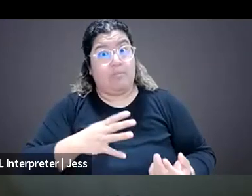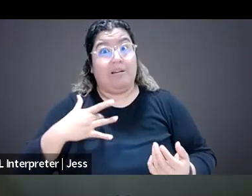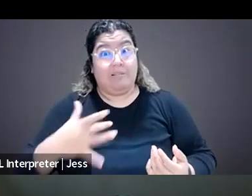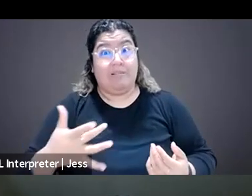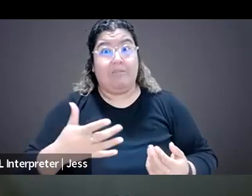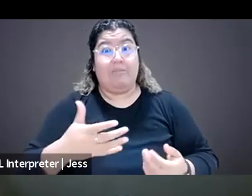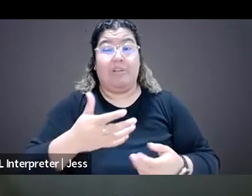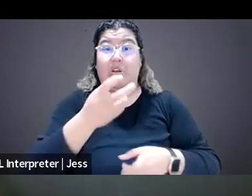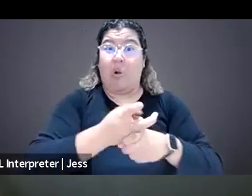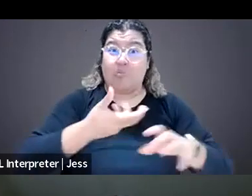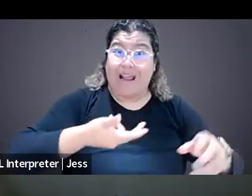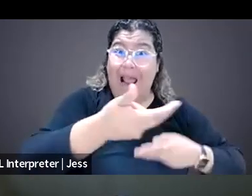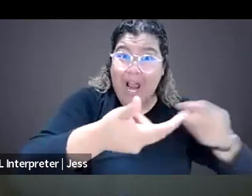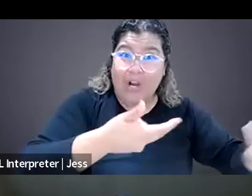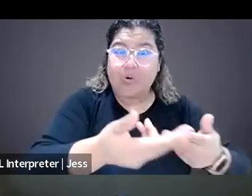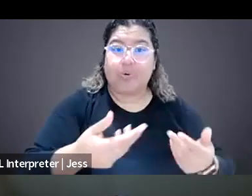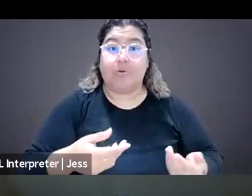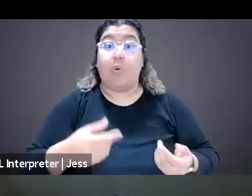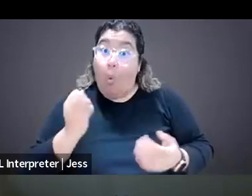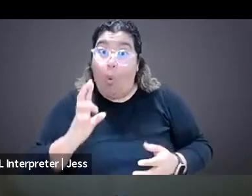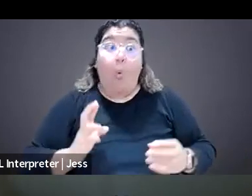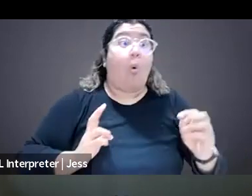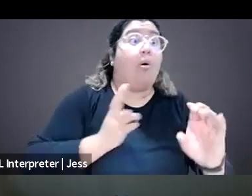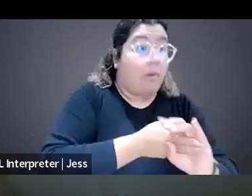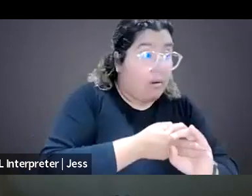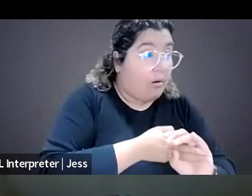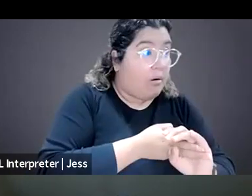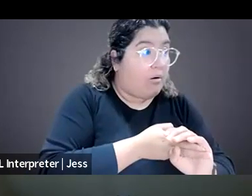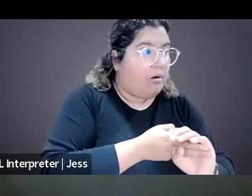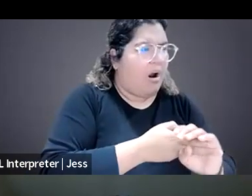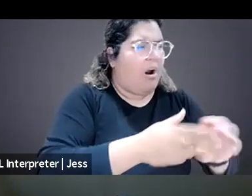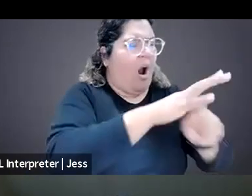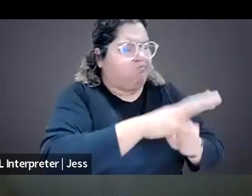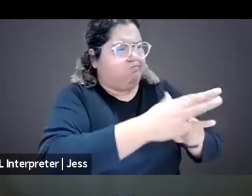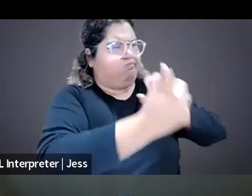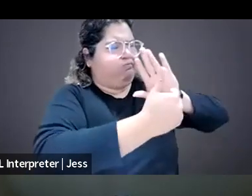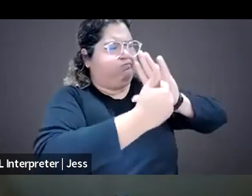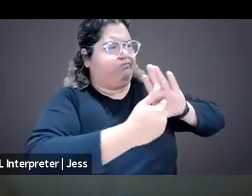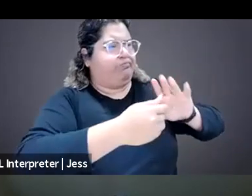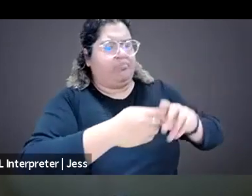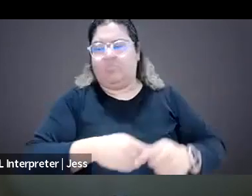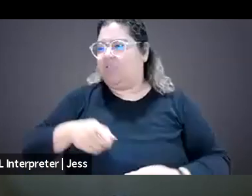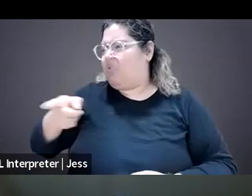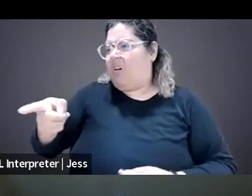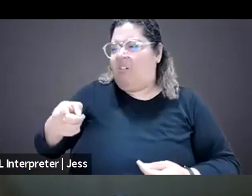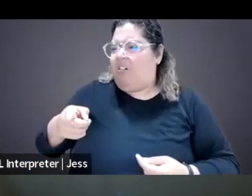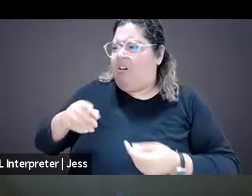out of the industry because of these harassment campaigns. They get framed as controversial and news organizations,